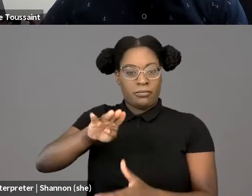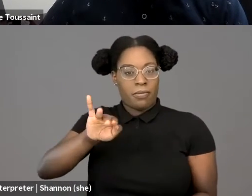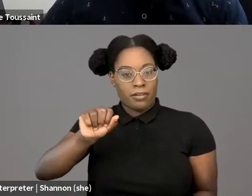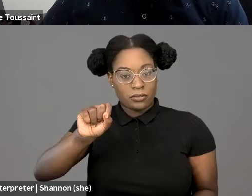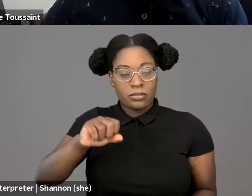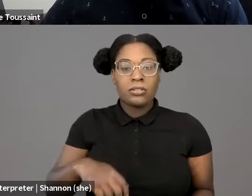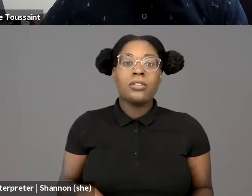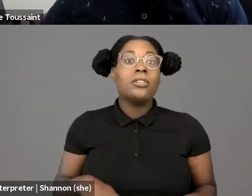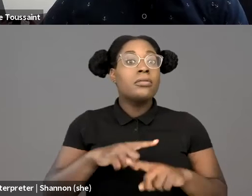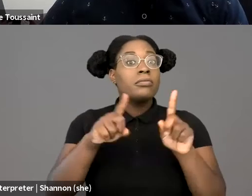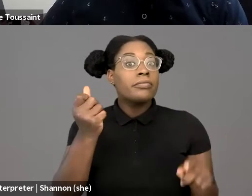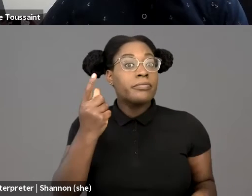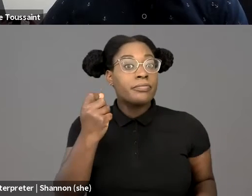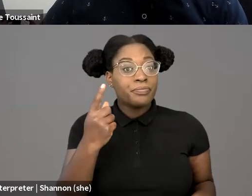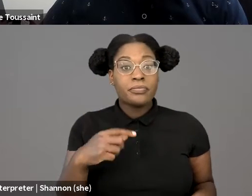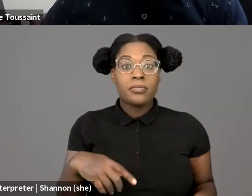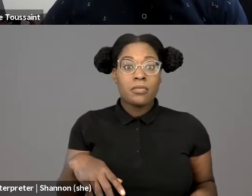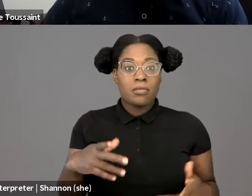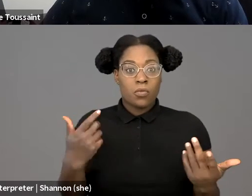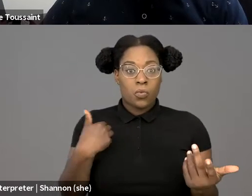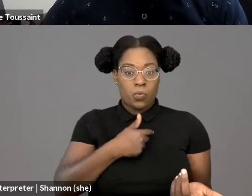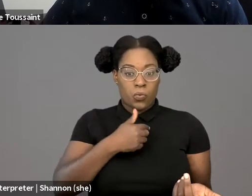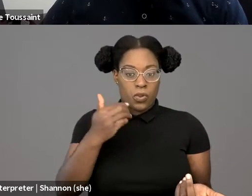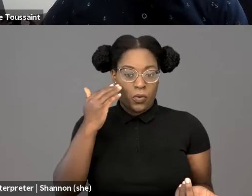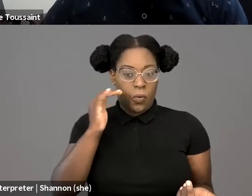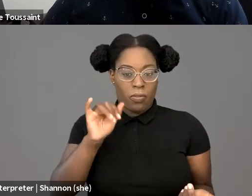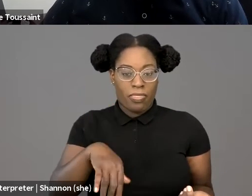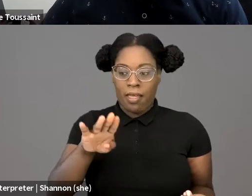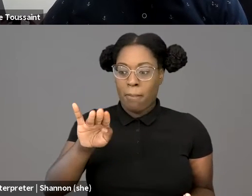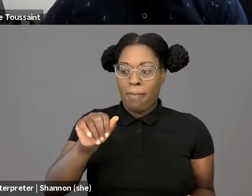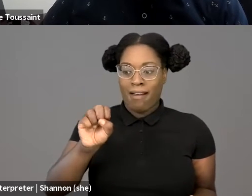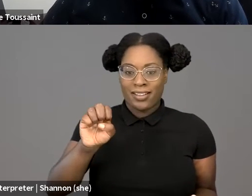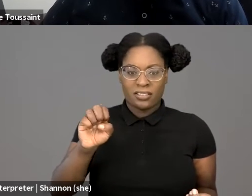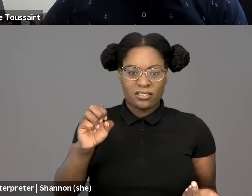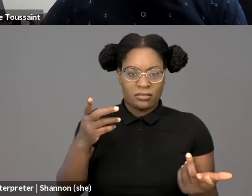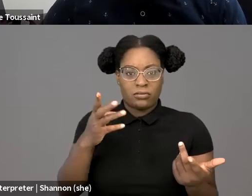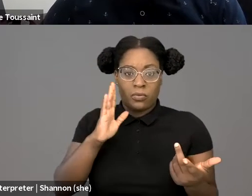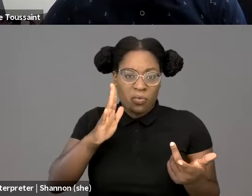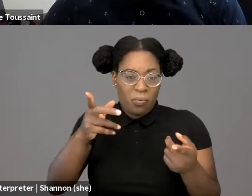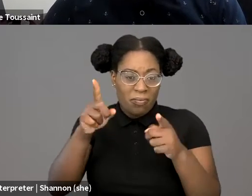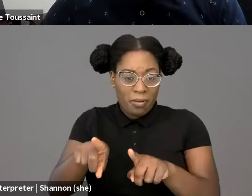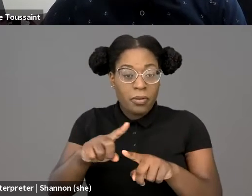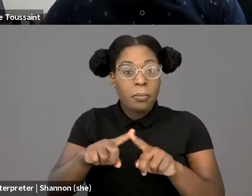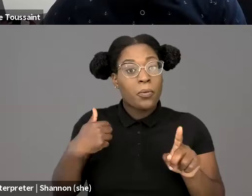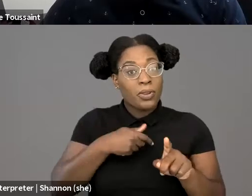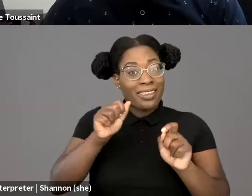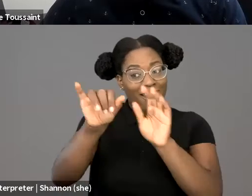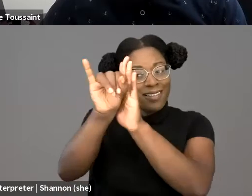that bias technology is inevitable. And biases can be identified and eradicated, or at least minimized.